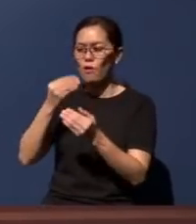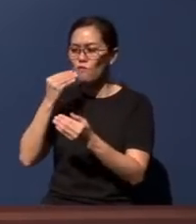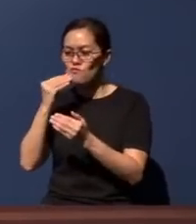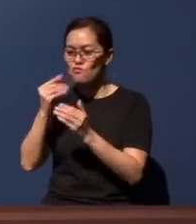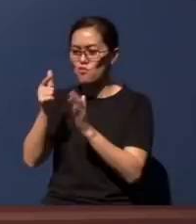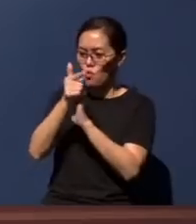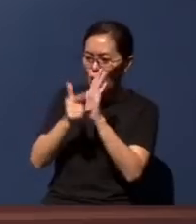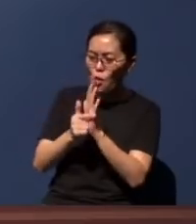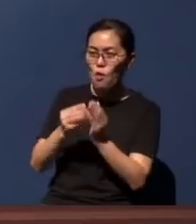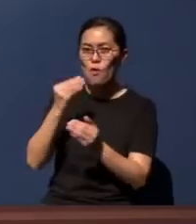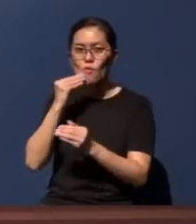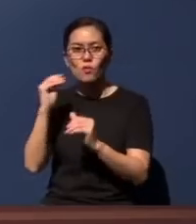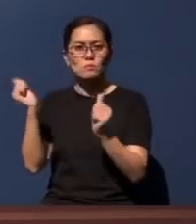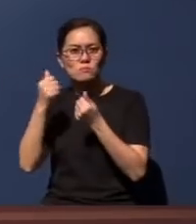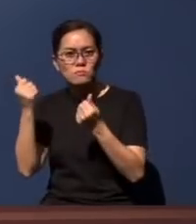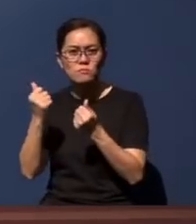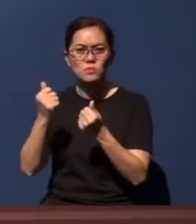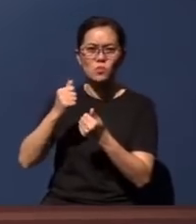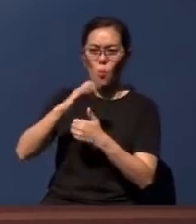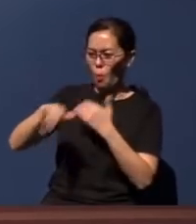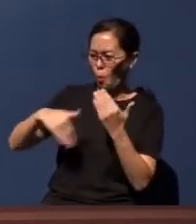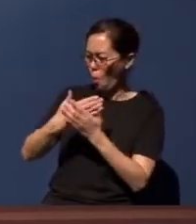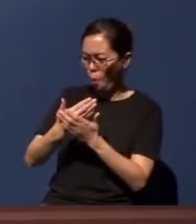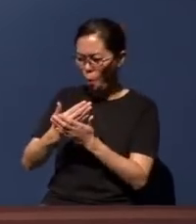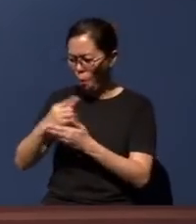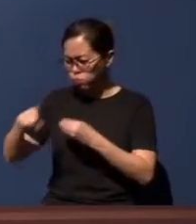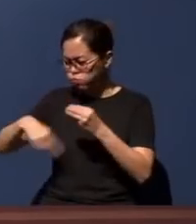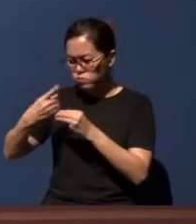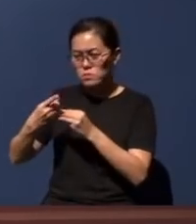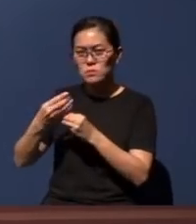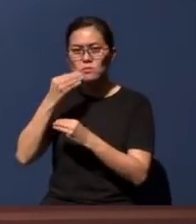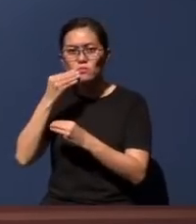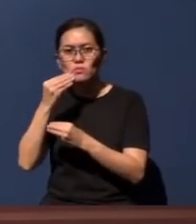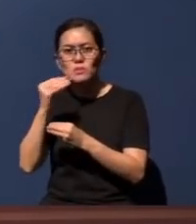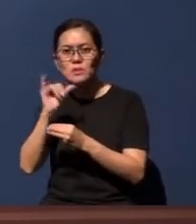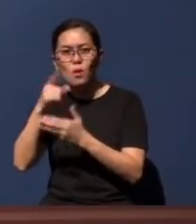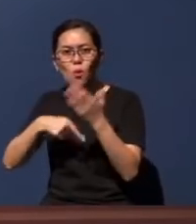with the Lord. It's as though the Lord is telling us, 'There's something wonderful